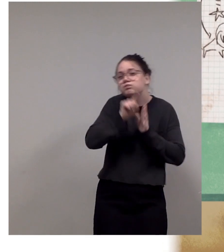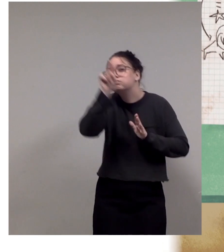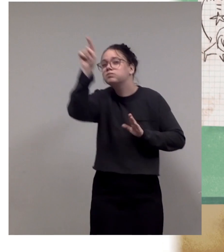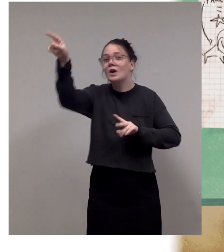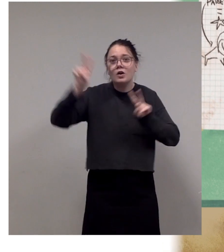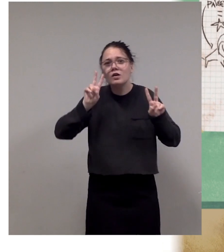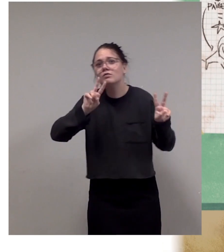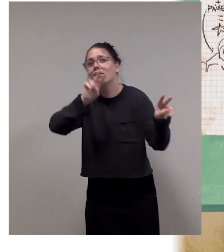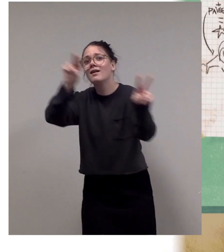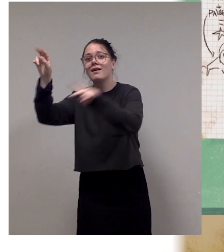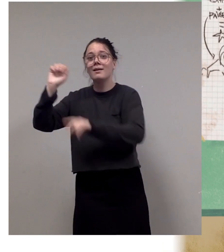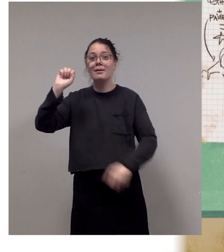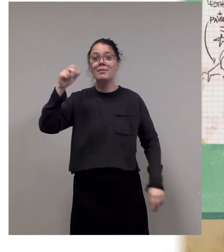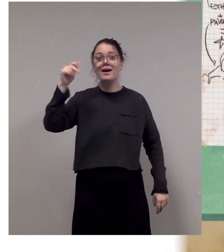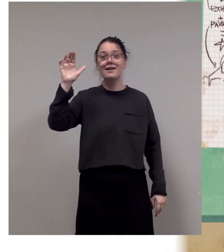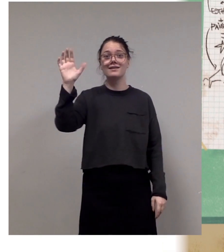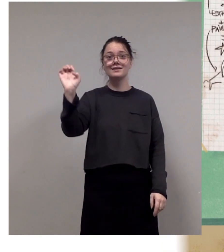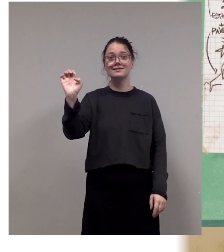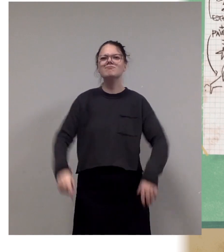It's time to get to work!